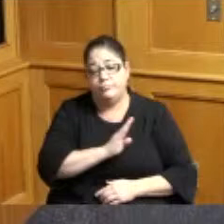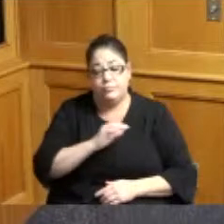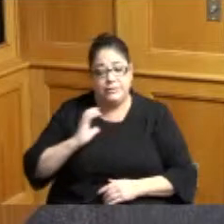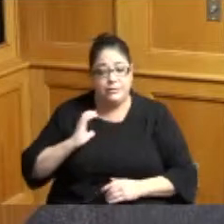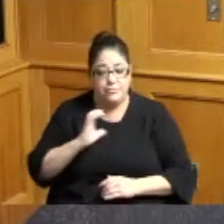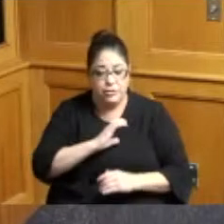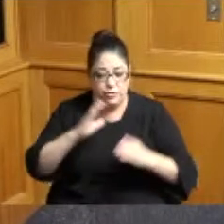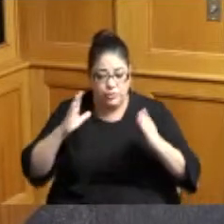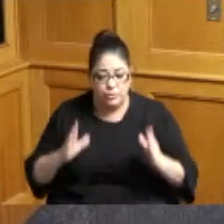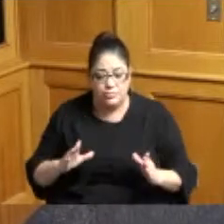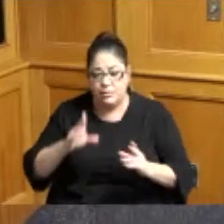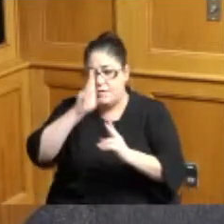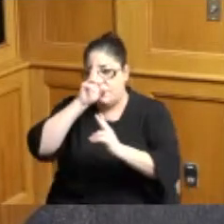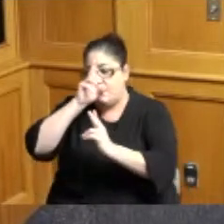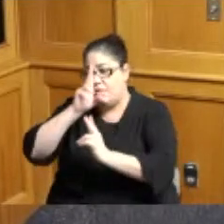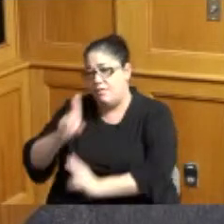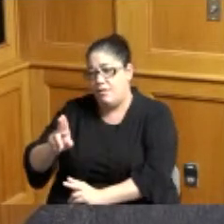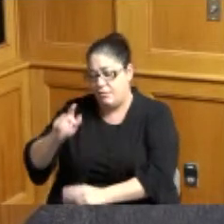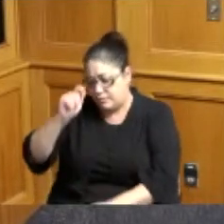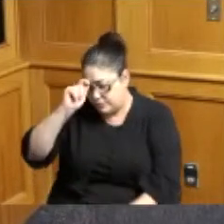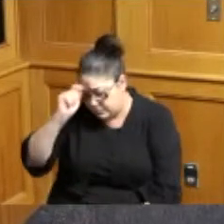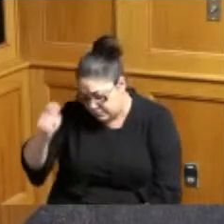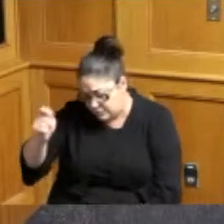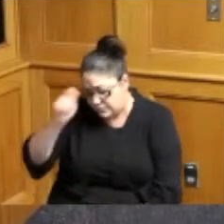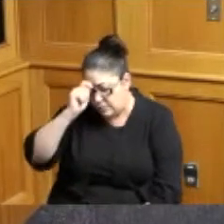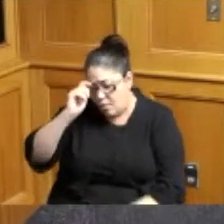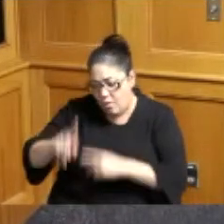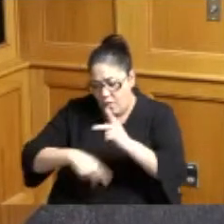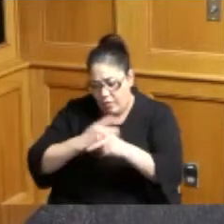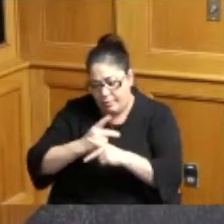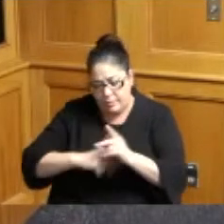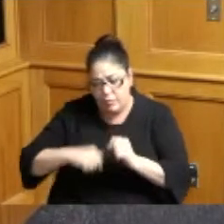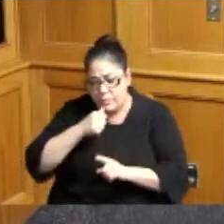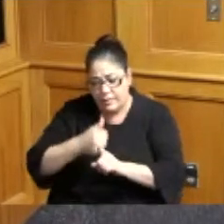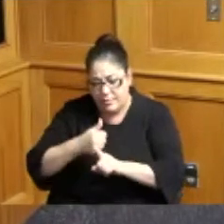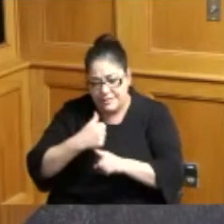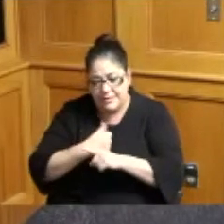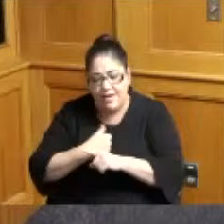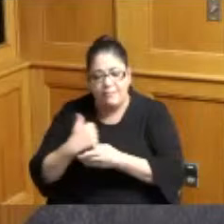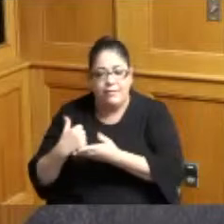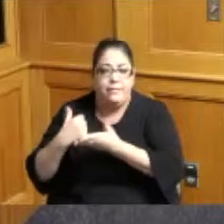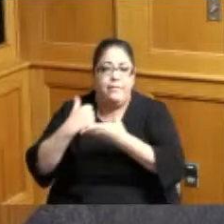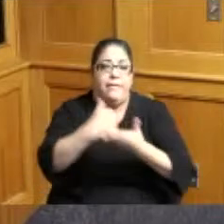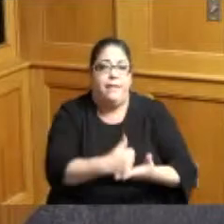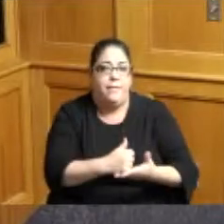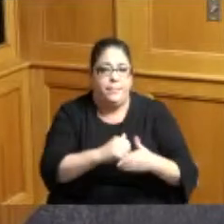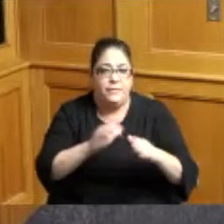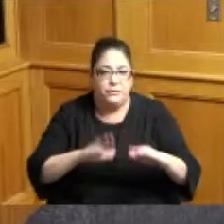the contributions of all those who are making a difference in the lives of children and kinship